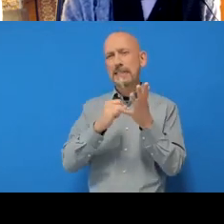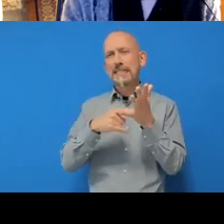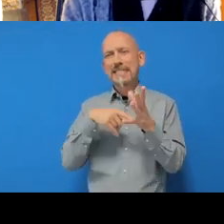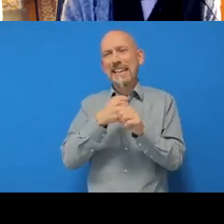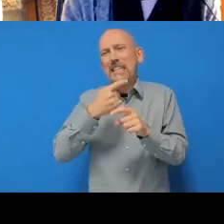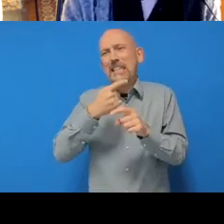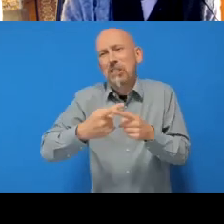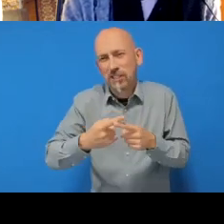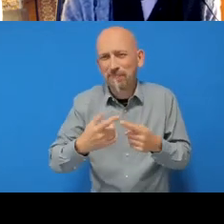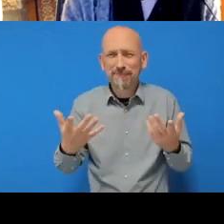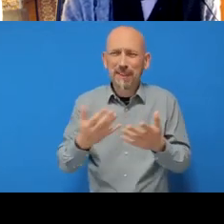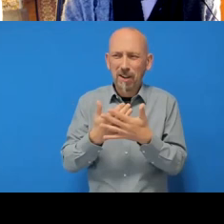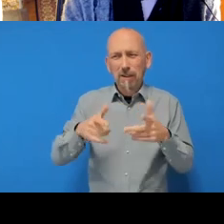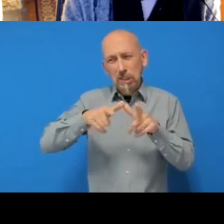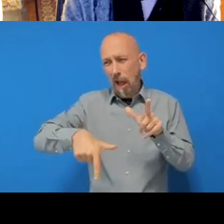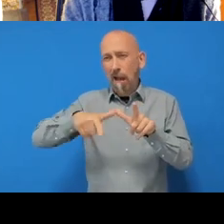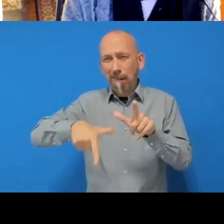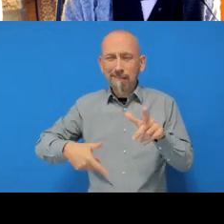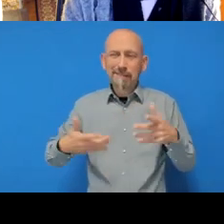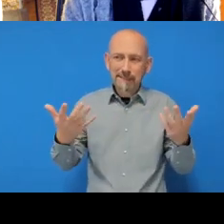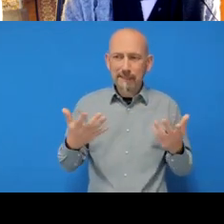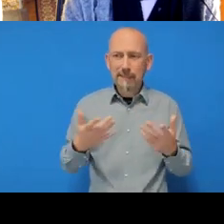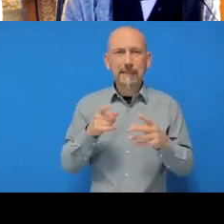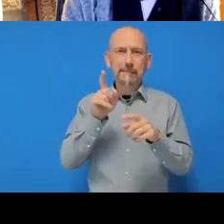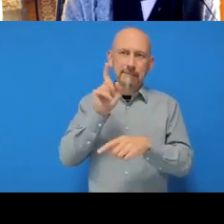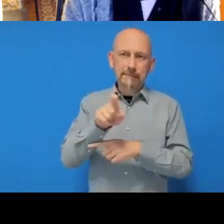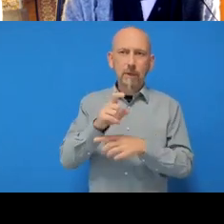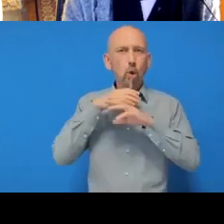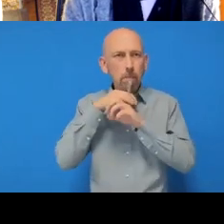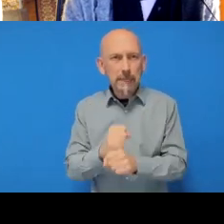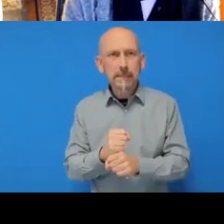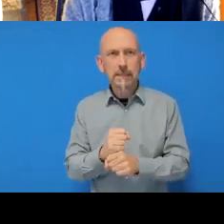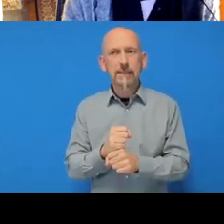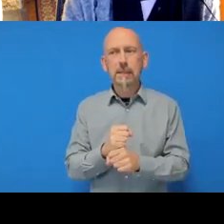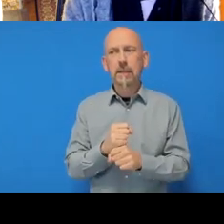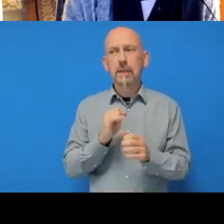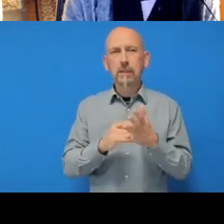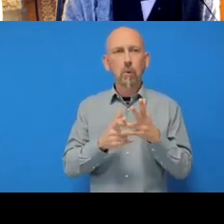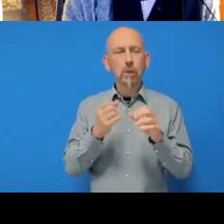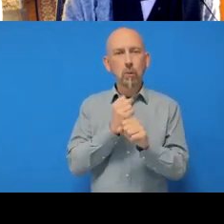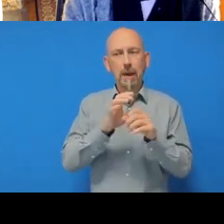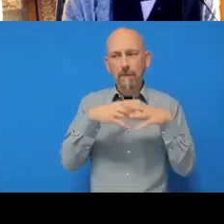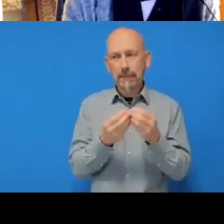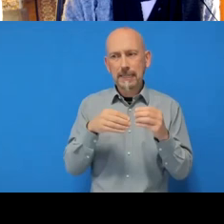And then we click 'commit'. So we're doing all of this within RStudio now which is cool.